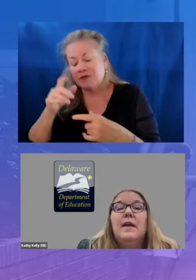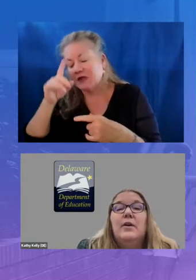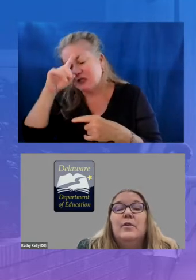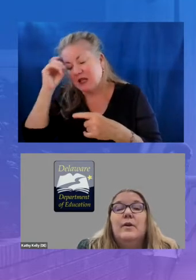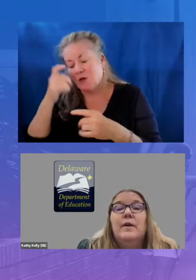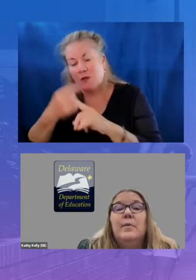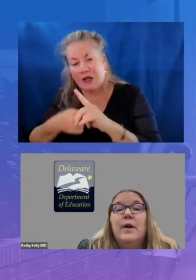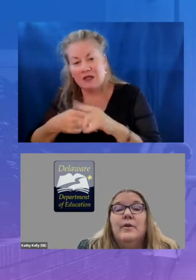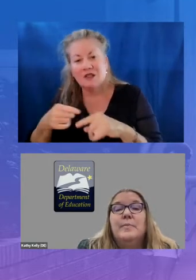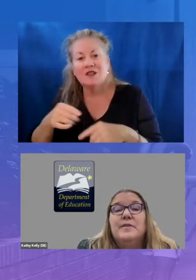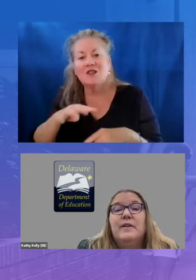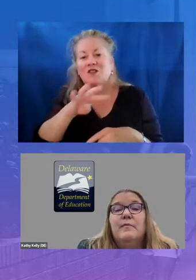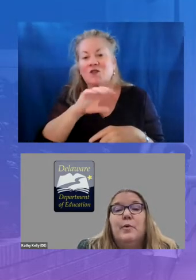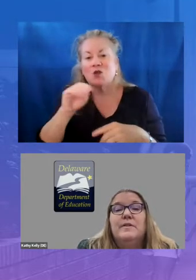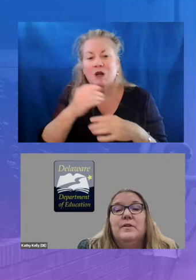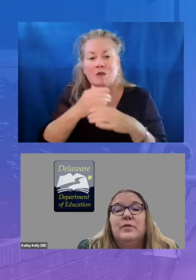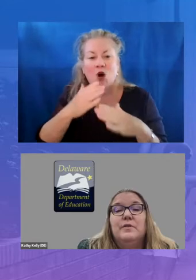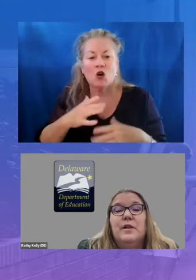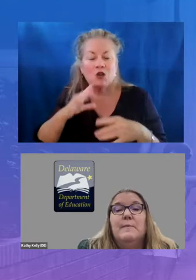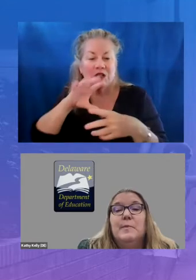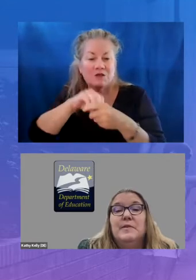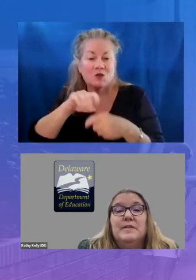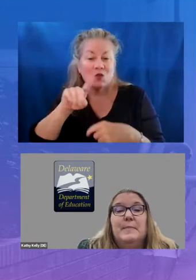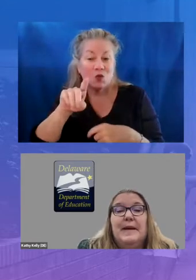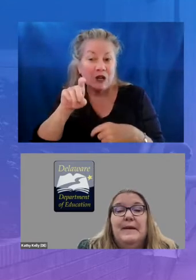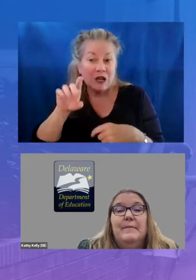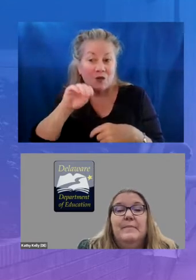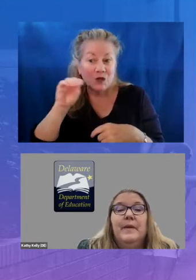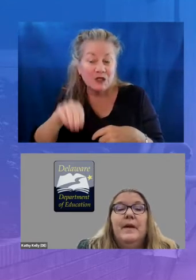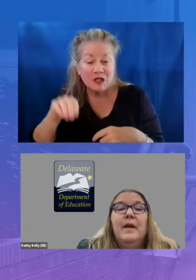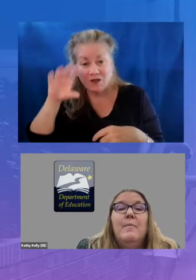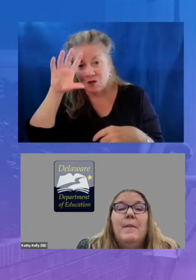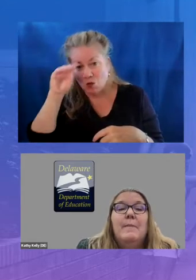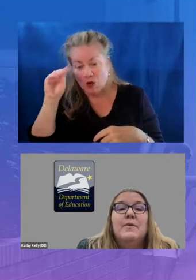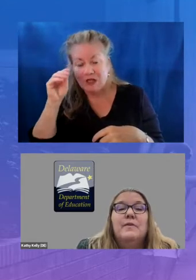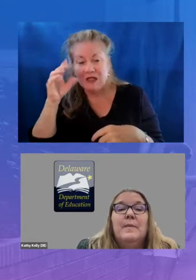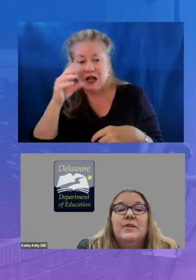including 100 percent of boys and girls clubs participated members from each of